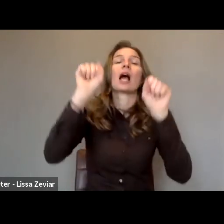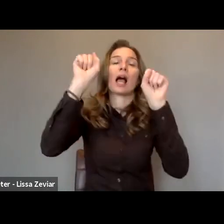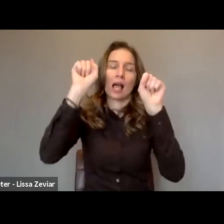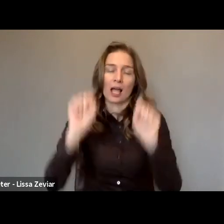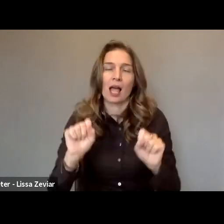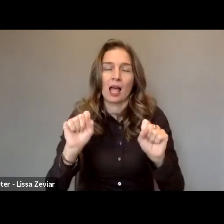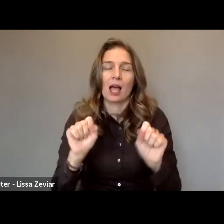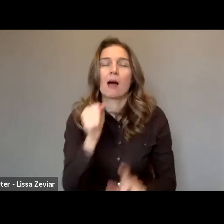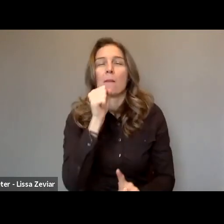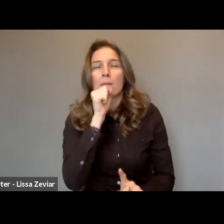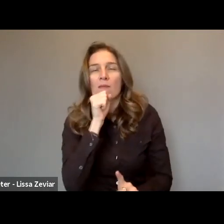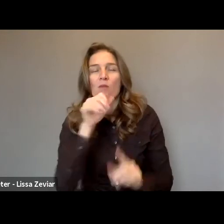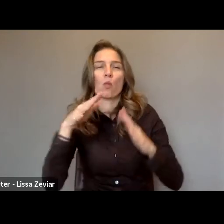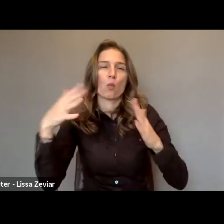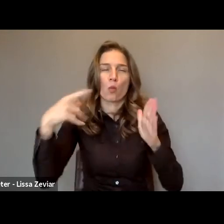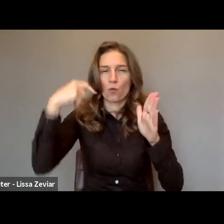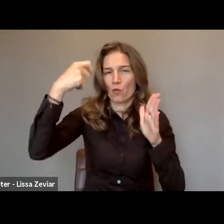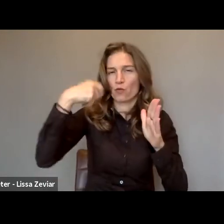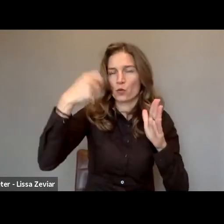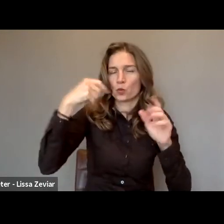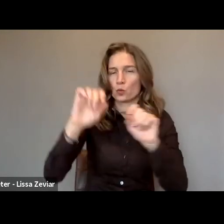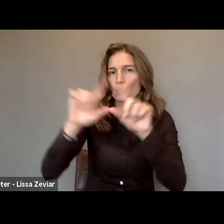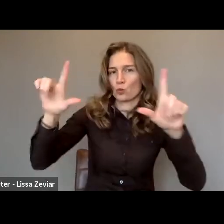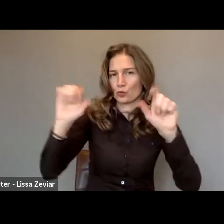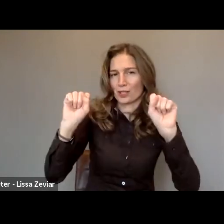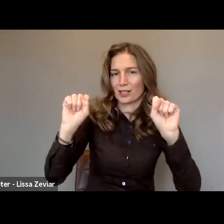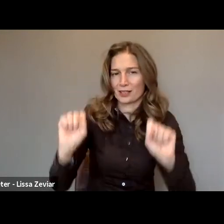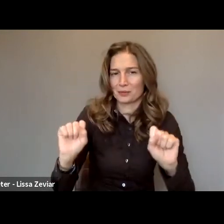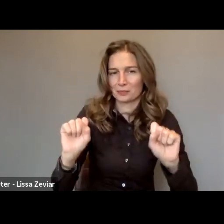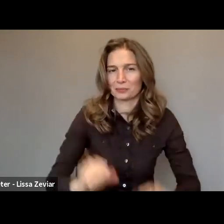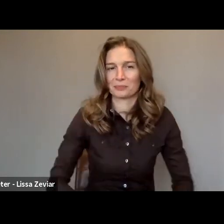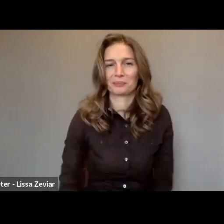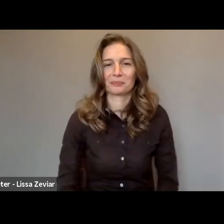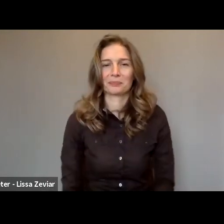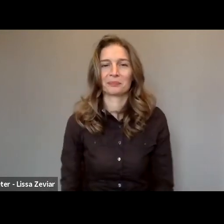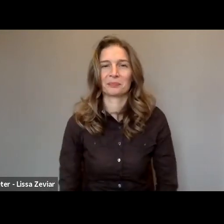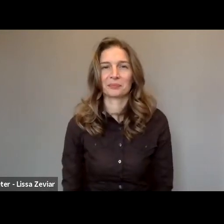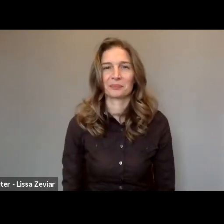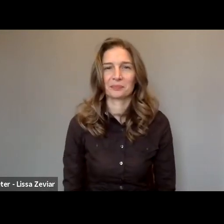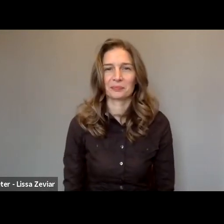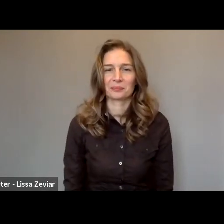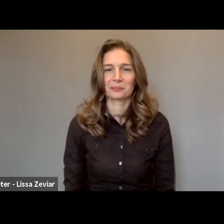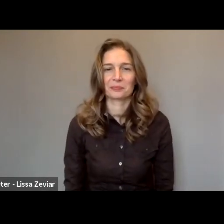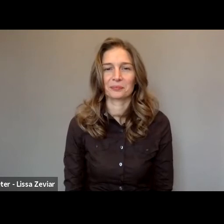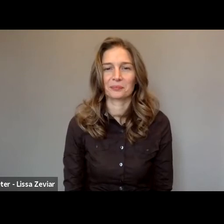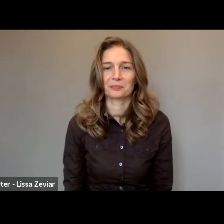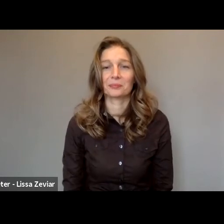In case you have any issue, please really use the Chat box, You can write to my colleague Raquel, who'll help you.